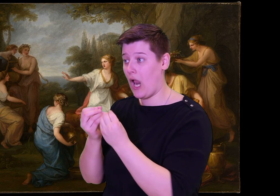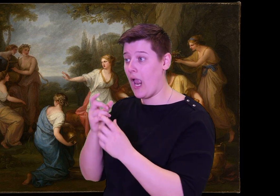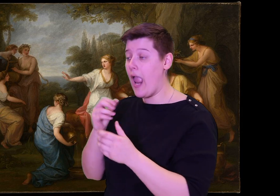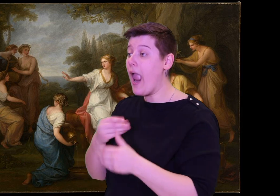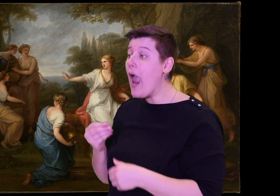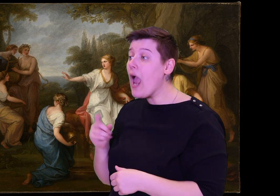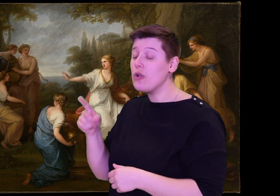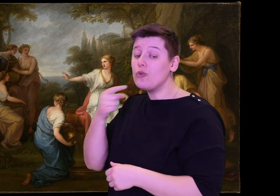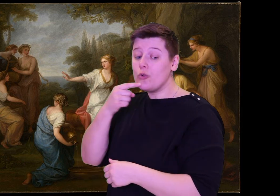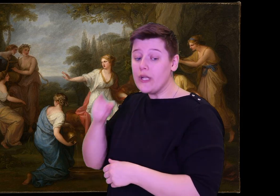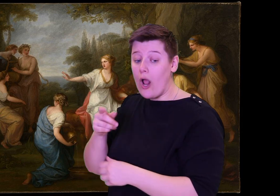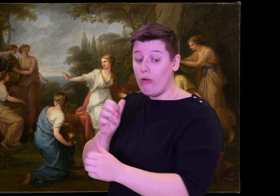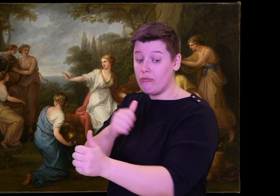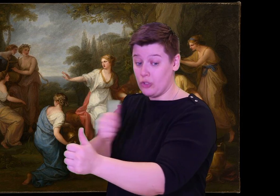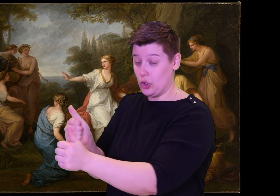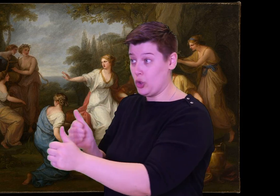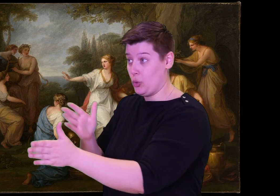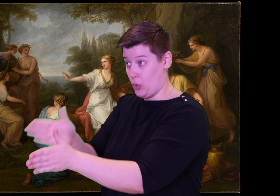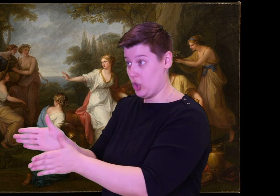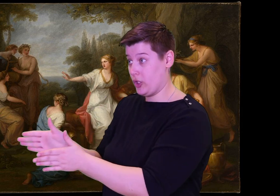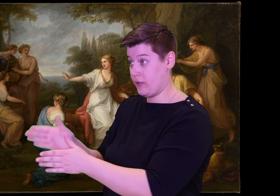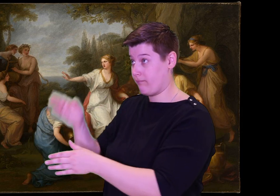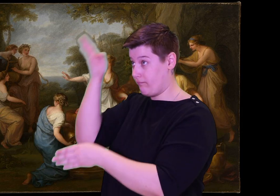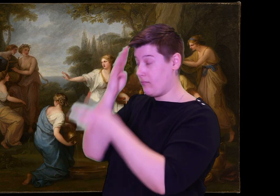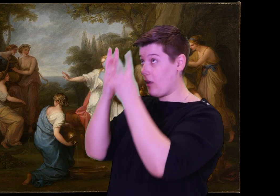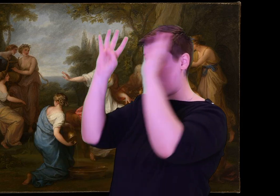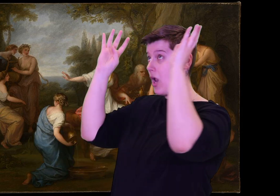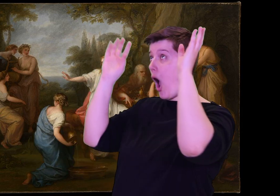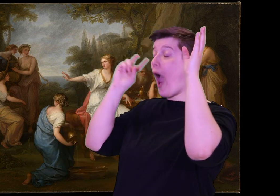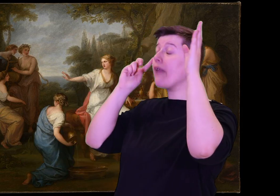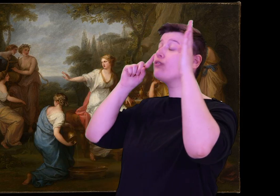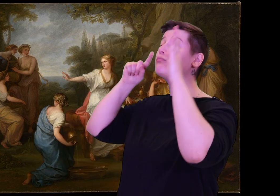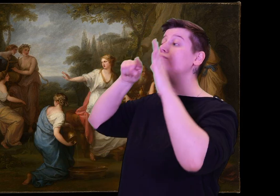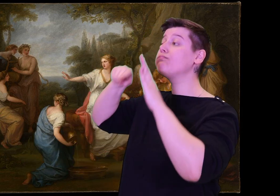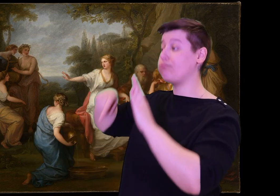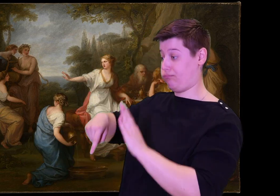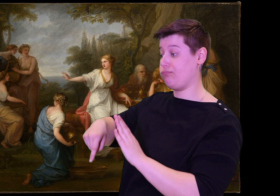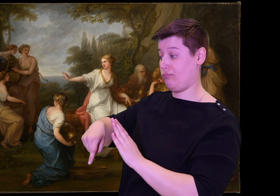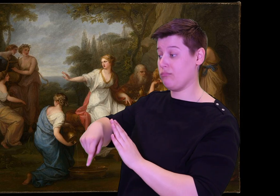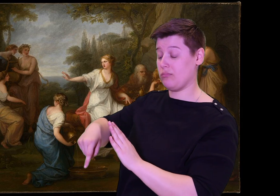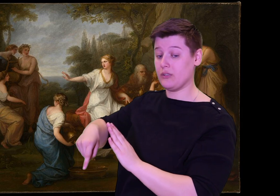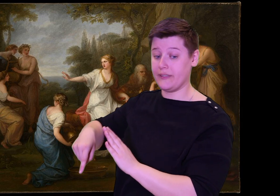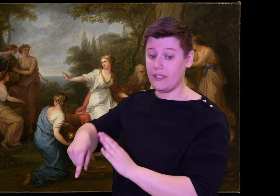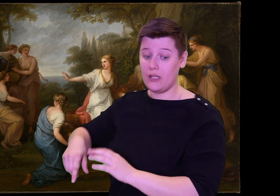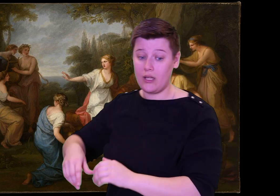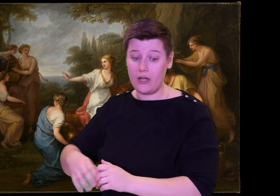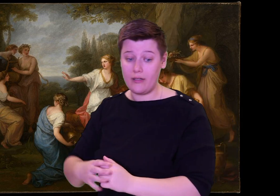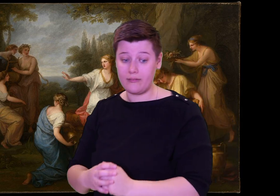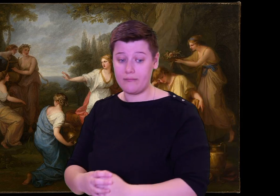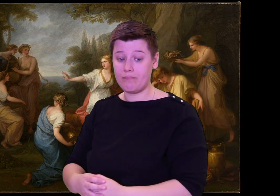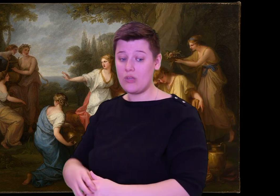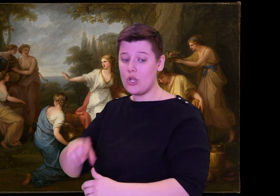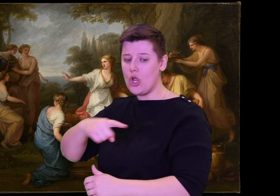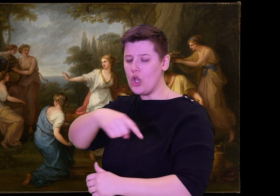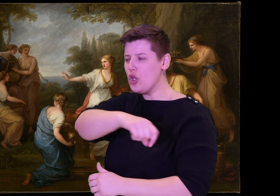You must consider how best to drive these suitors from your house.